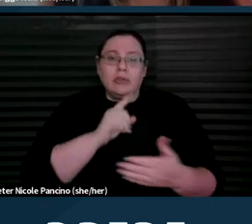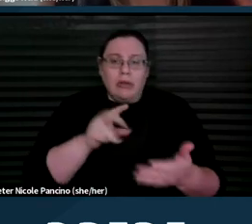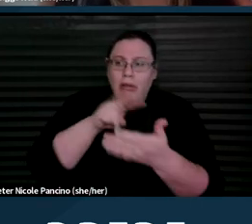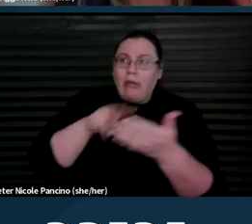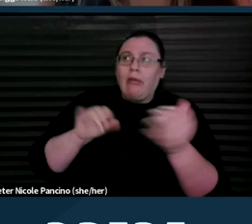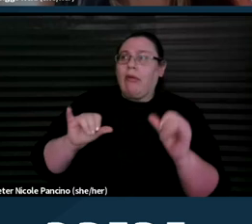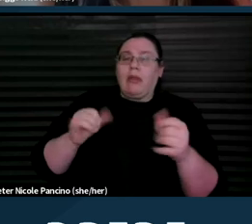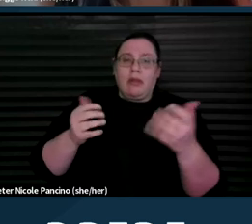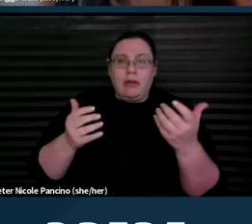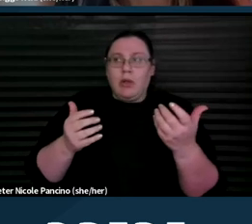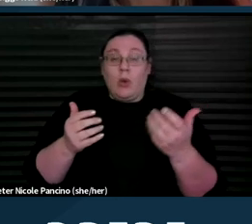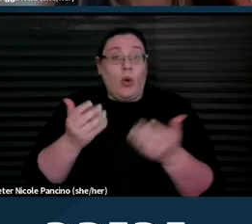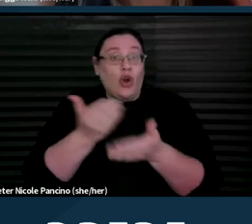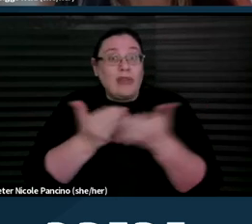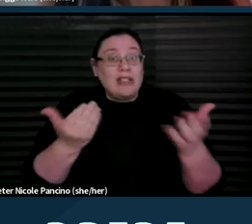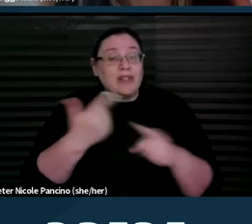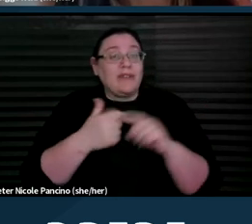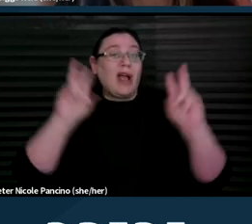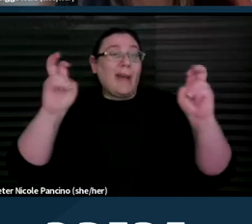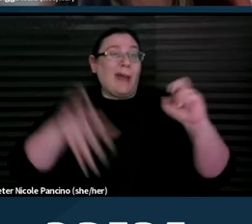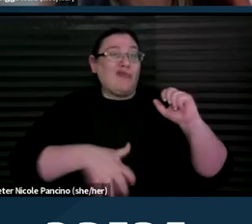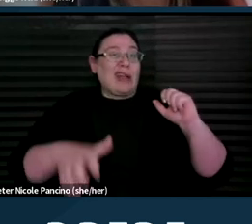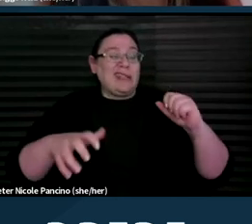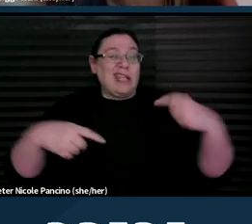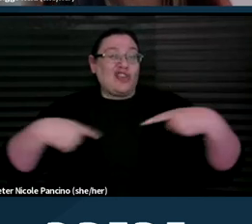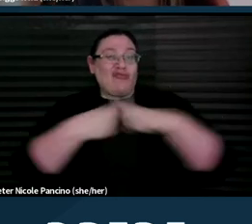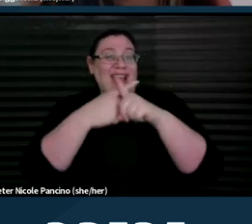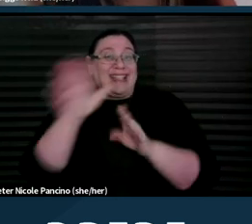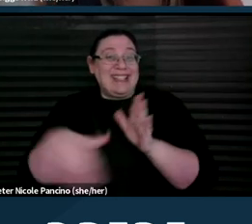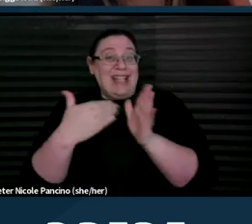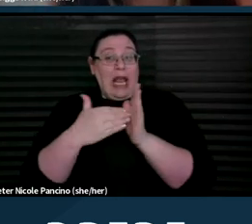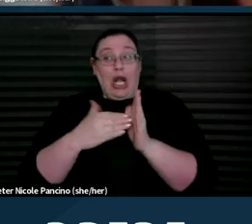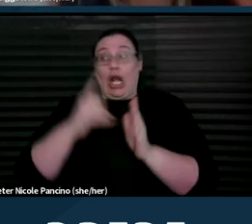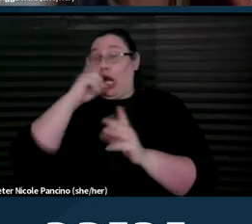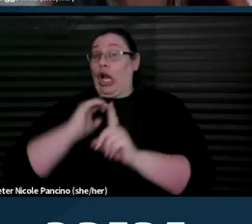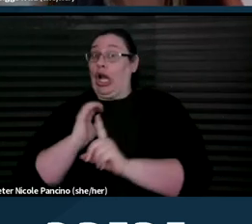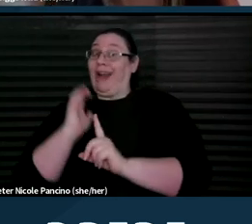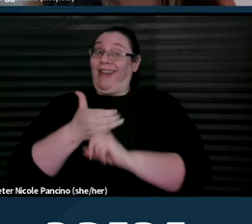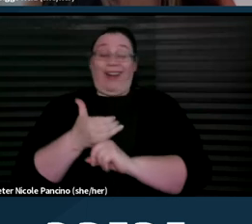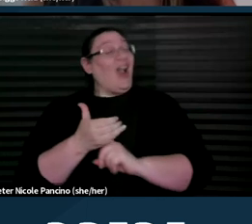or resources from pregnancy crisis center that are posing as places that might give people abortion services,